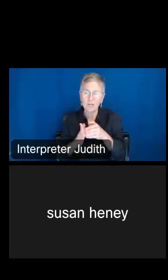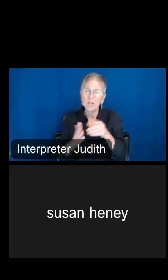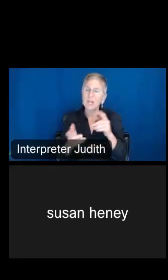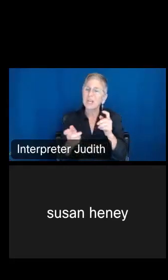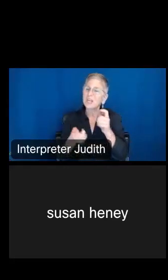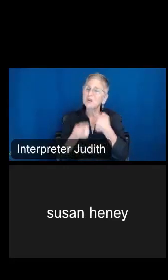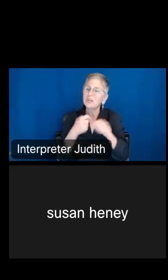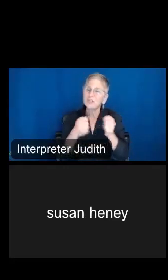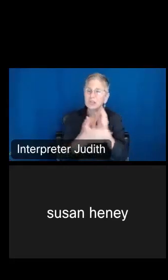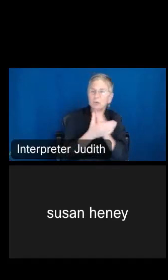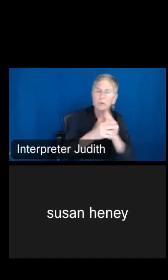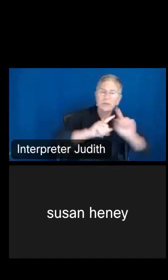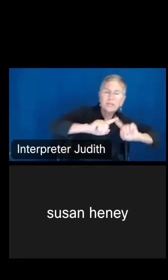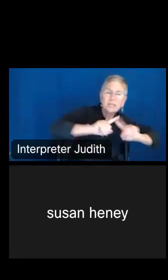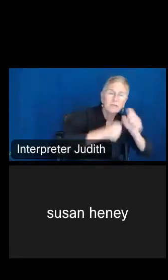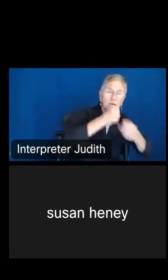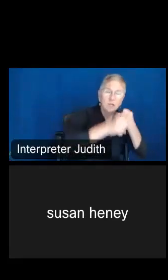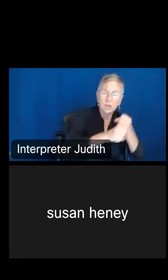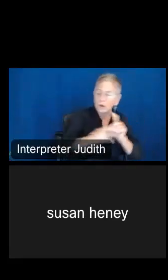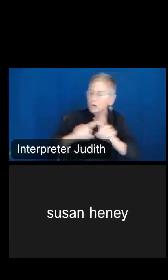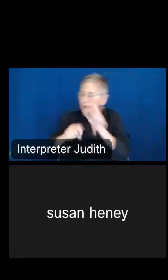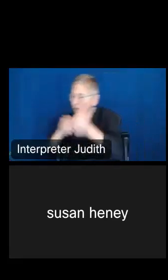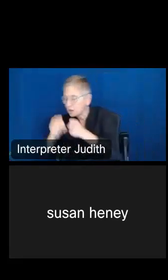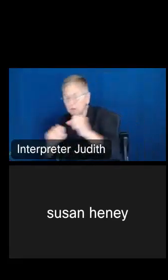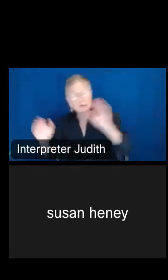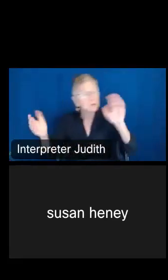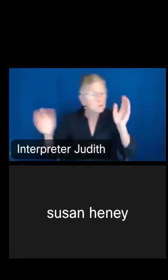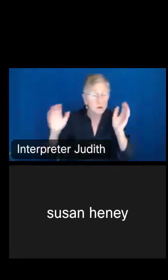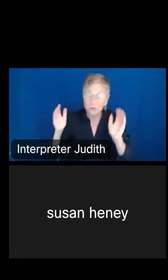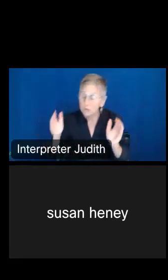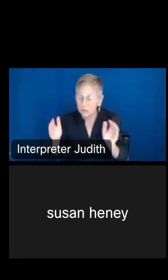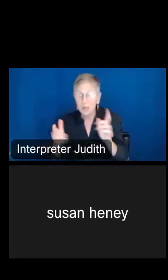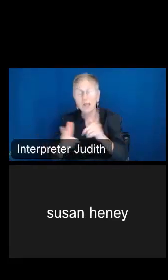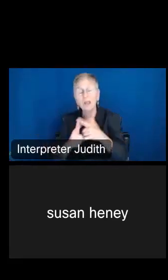what you could do, for instance, to do your comparison. And then again, you can always